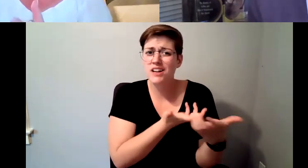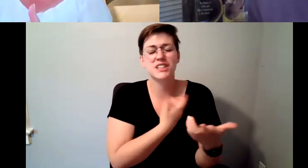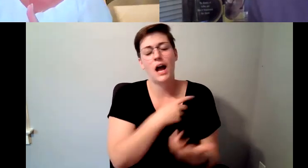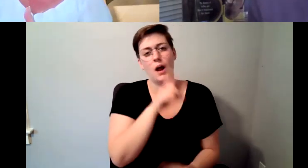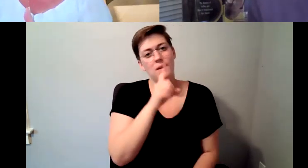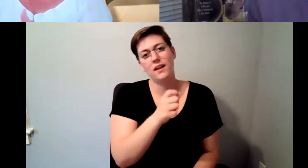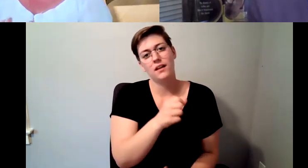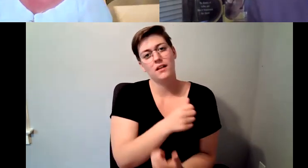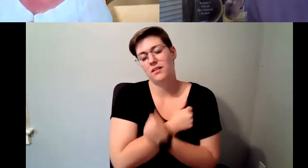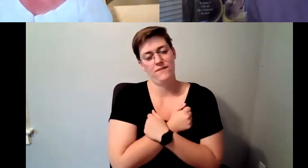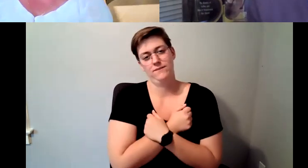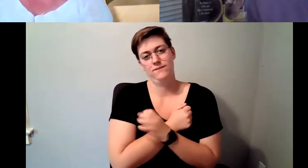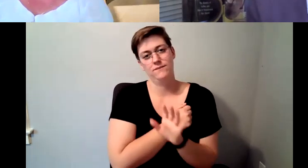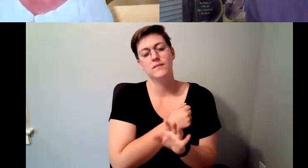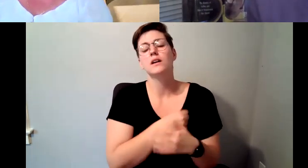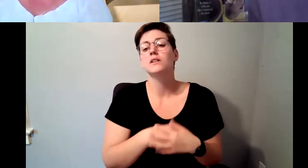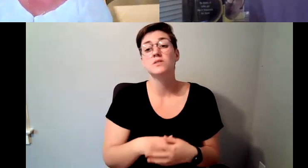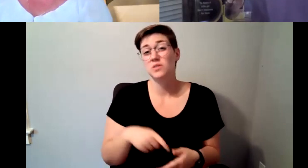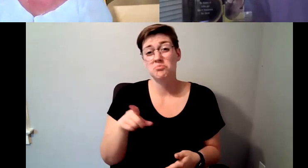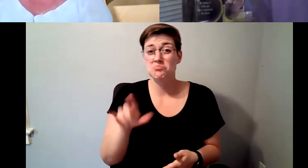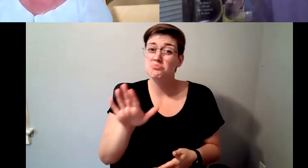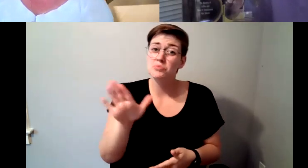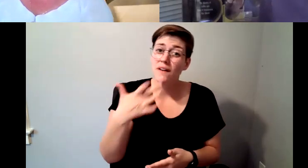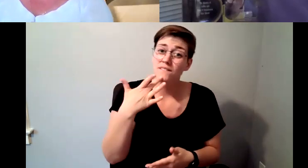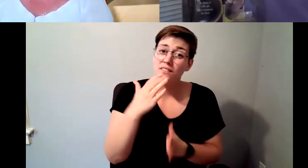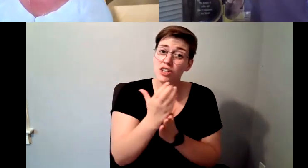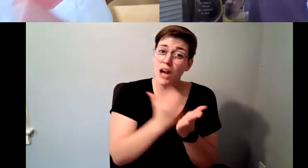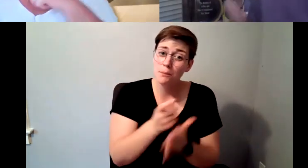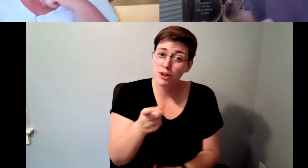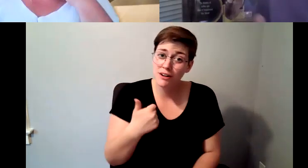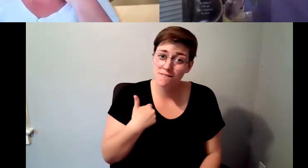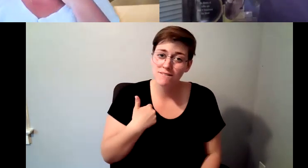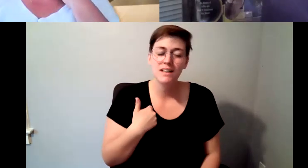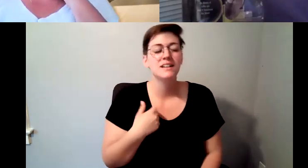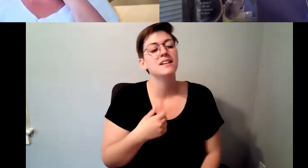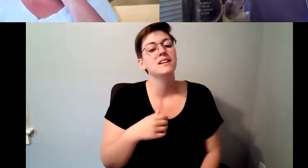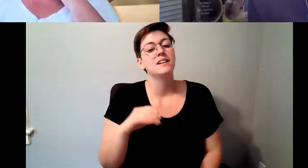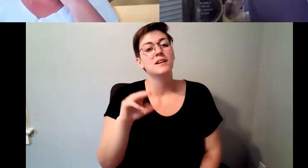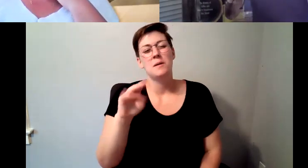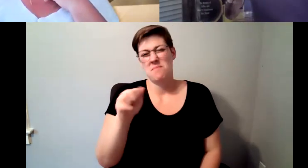have a chapter in the book. D. Major Cohen: You know you, you pointed out, the two things I talked a little bit about.